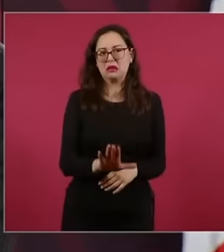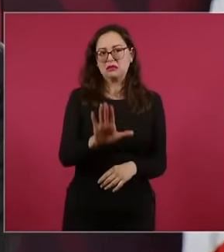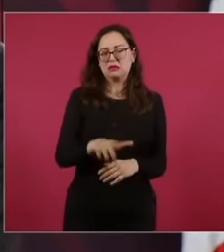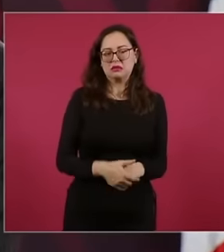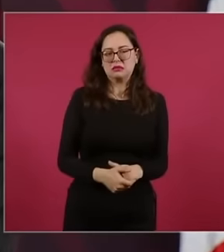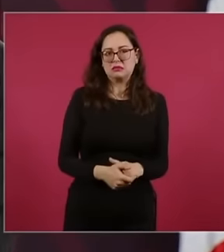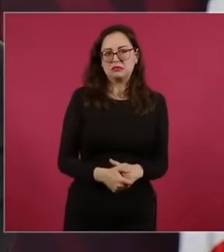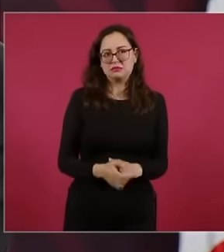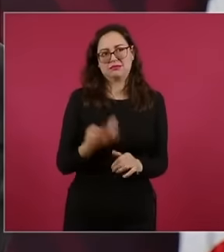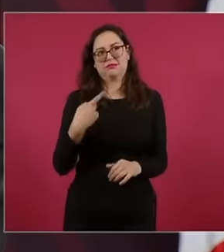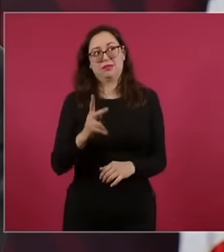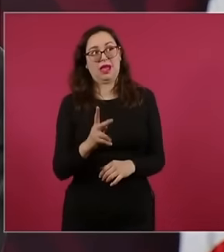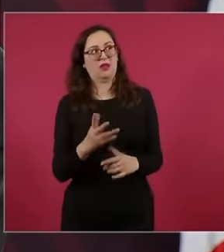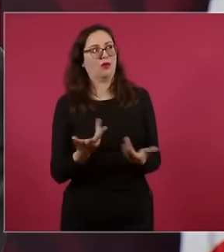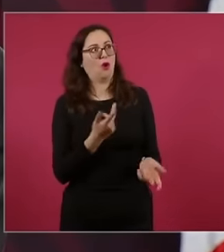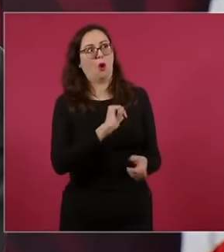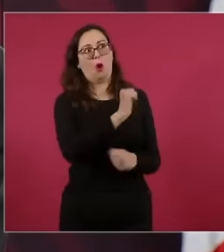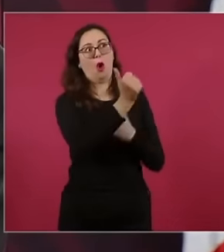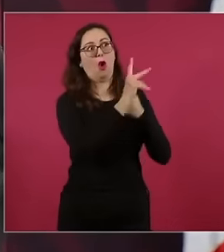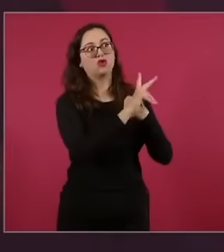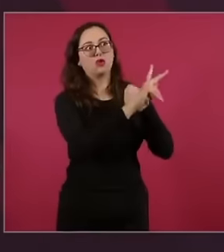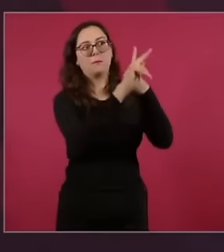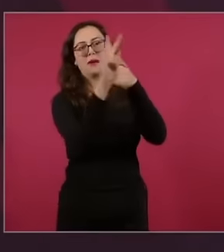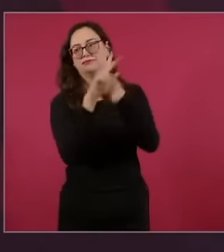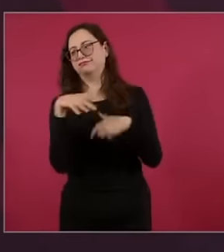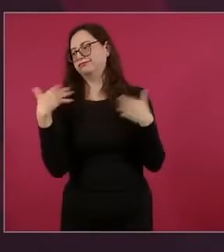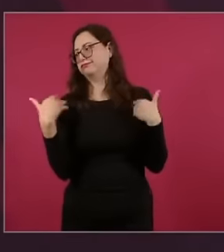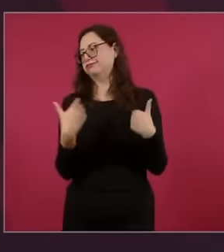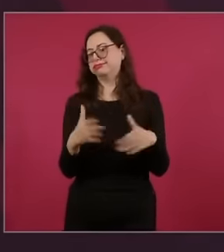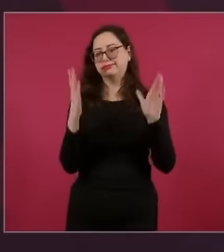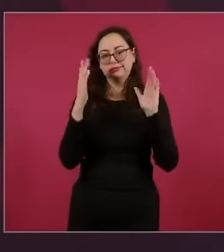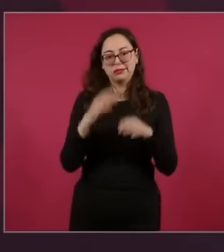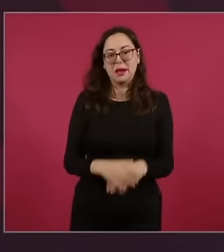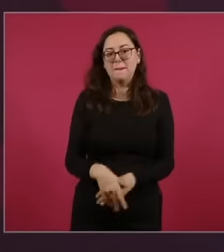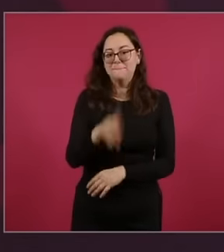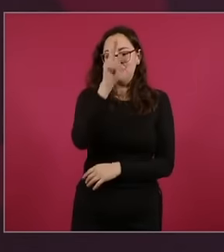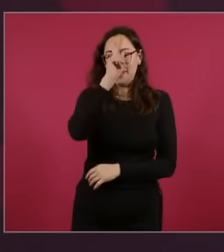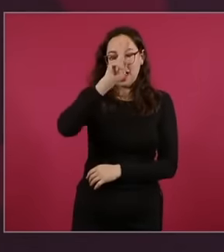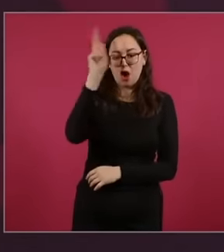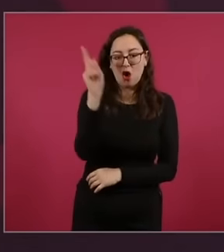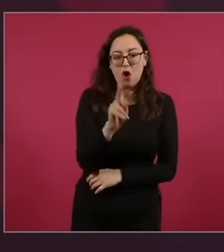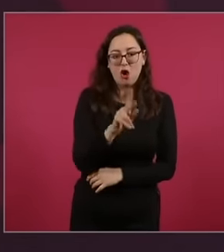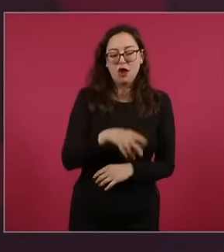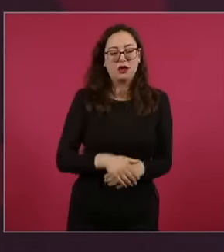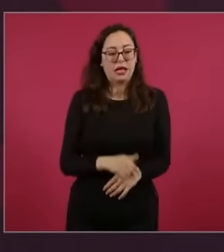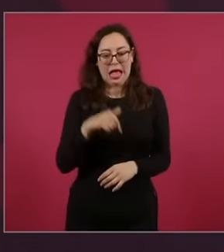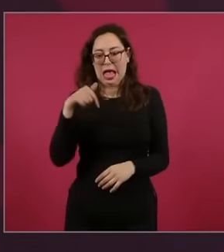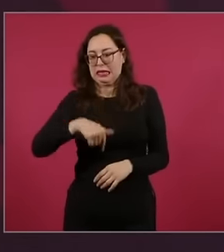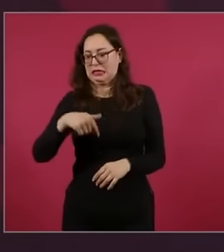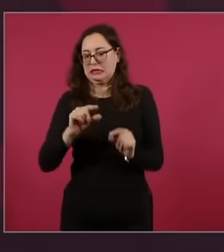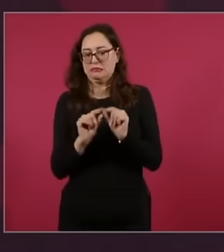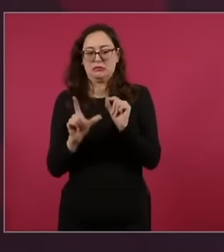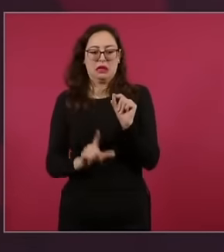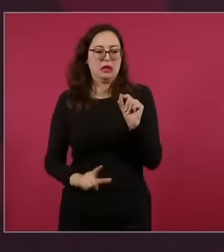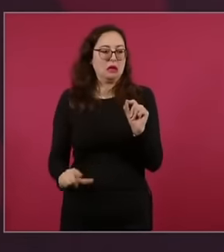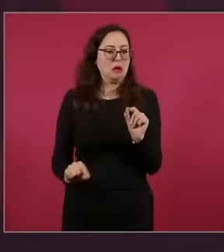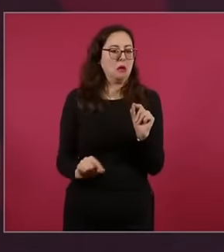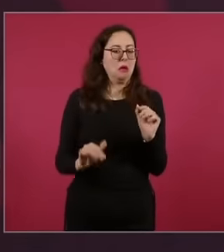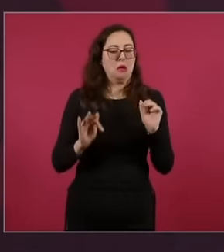in other parts, no, because these media and these journalists of ours are from